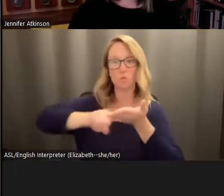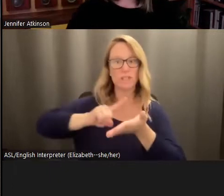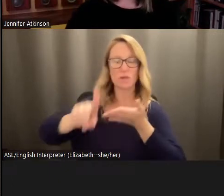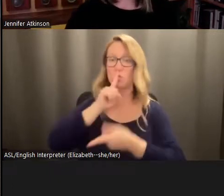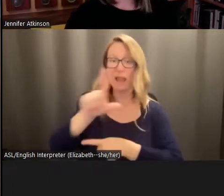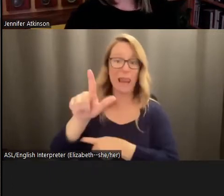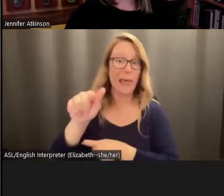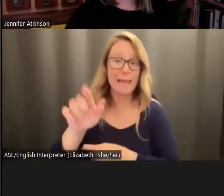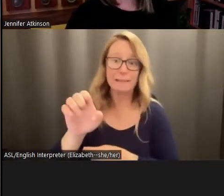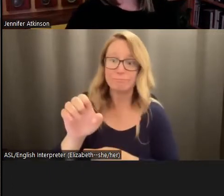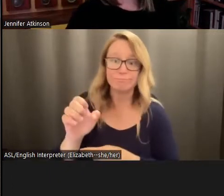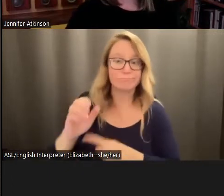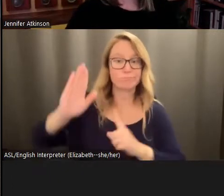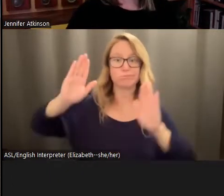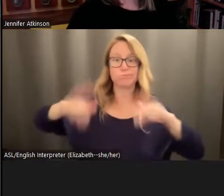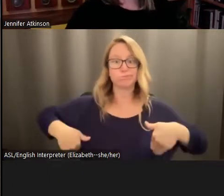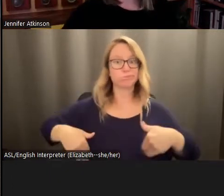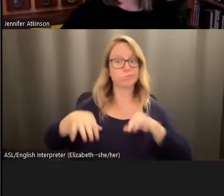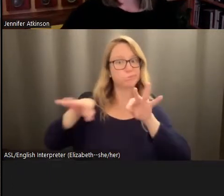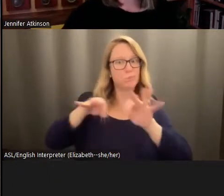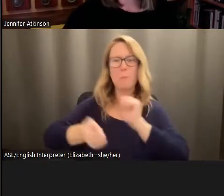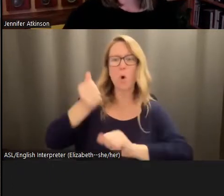game here in describing what most people have felt in their